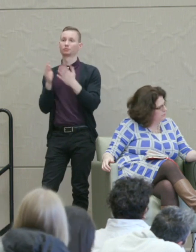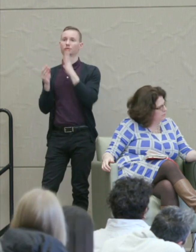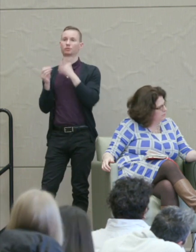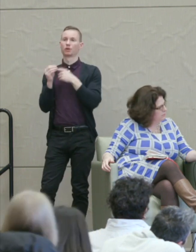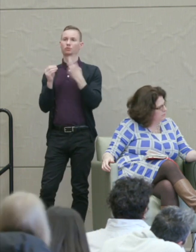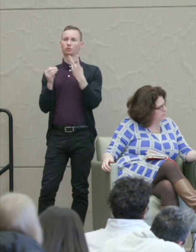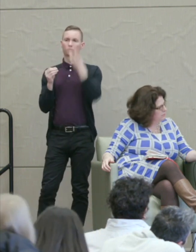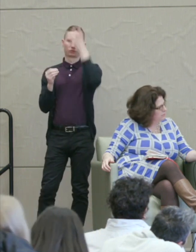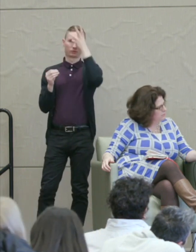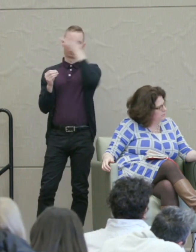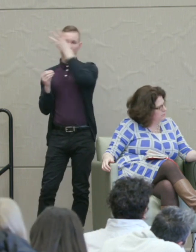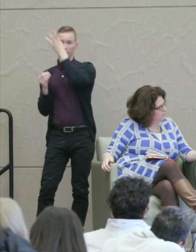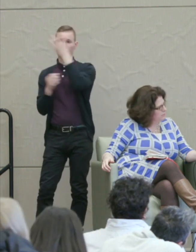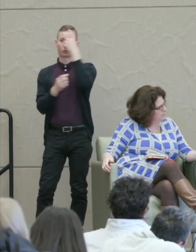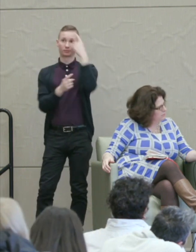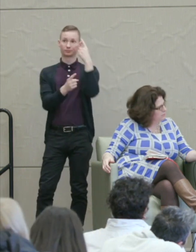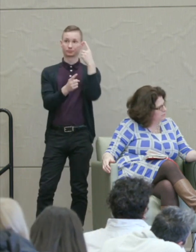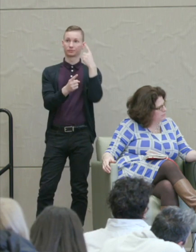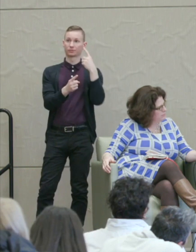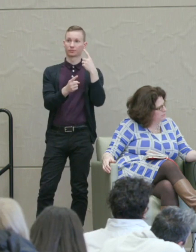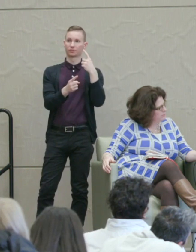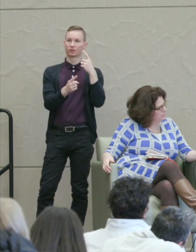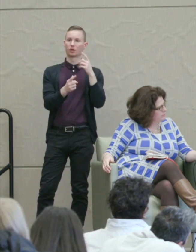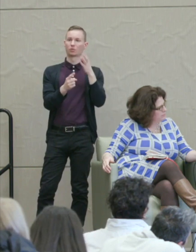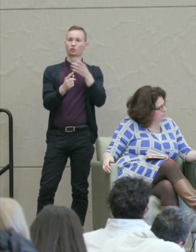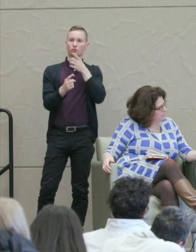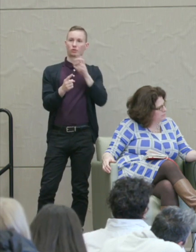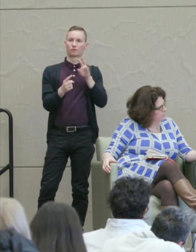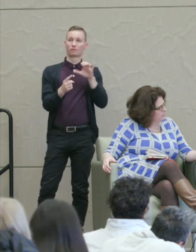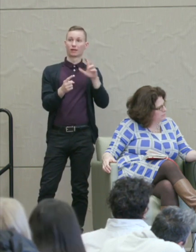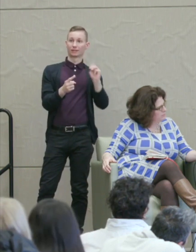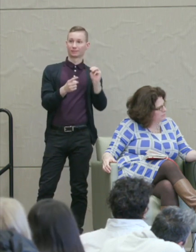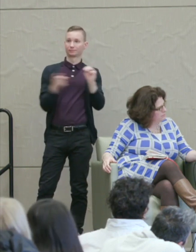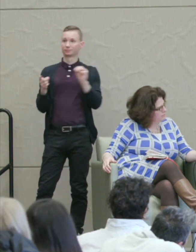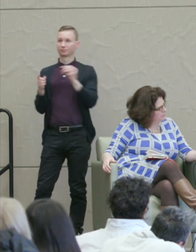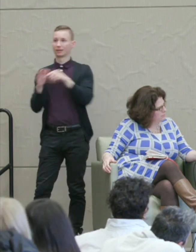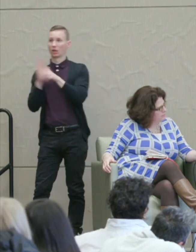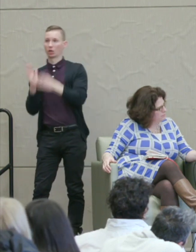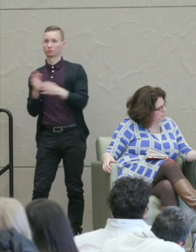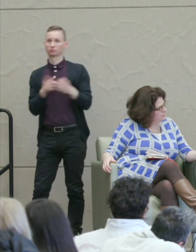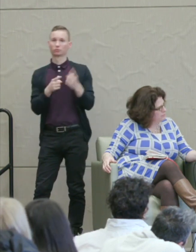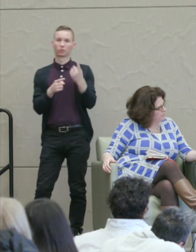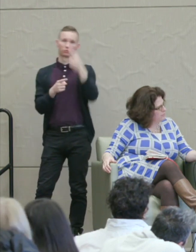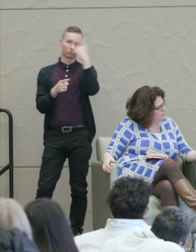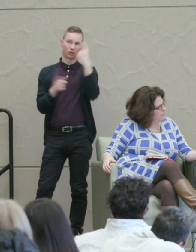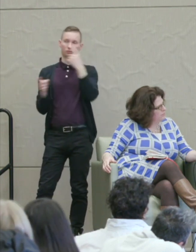One, the father of the victim and, one, the father of the killer. One black, one white.